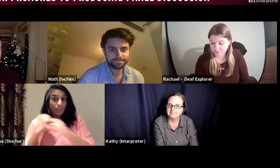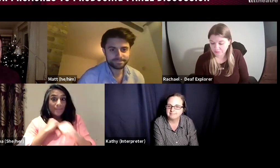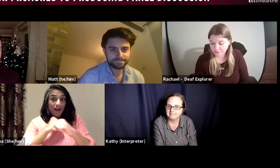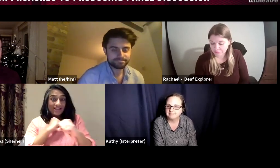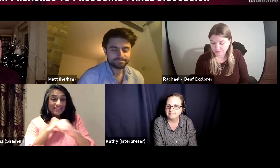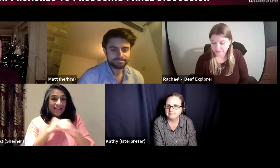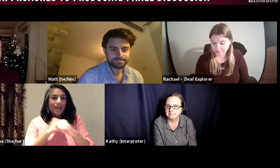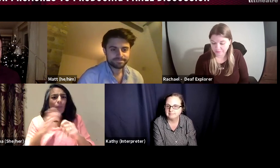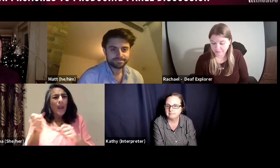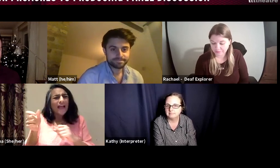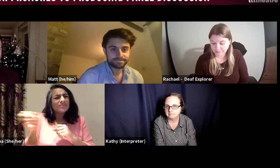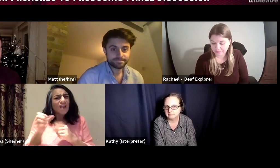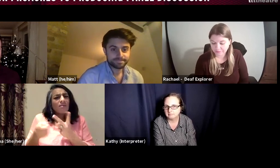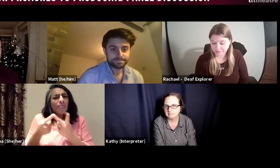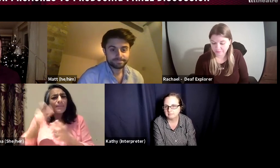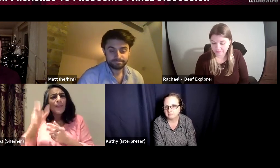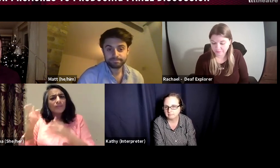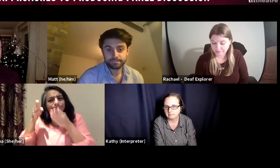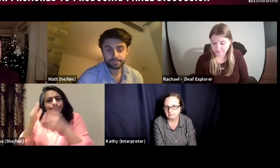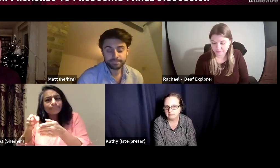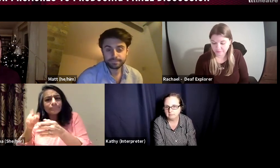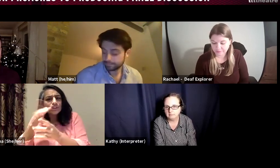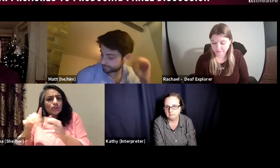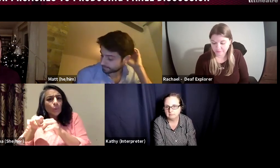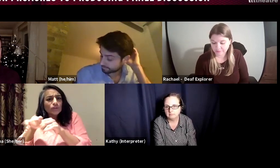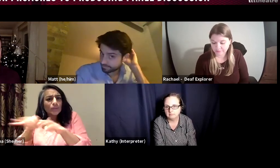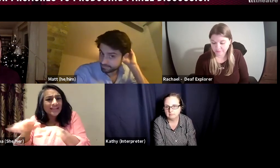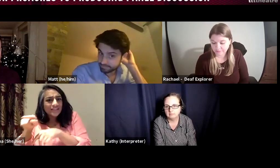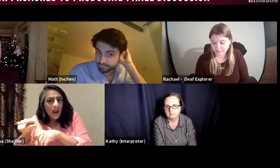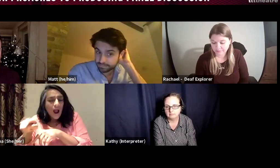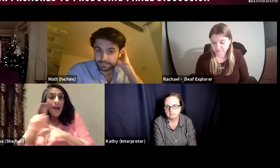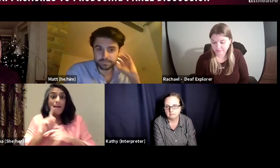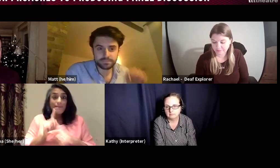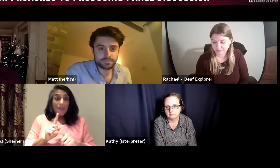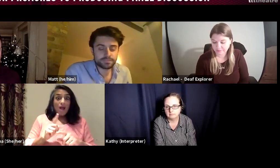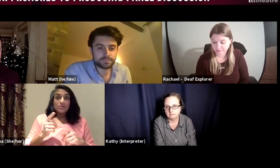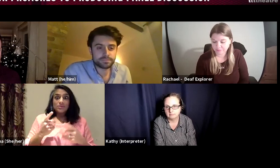we had to take on the marketing as of our role, we did have another person was able to take on